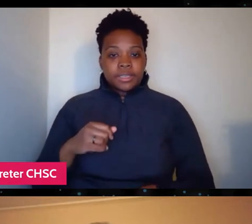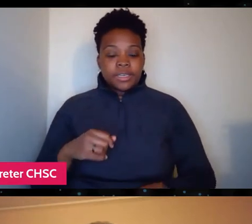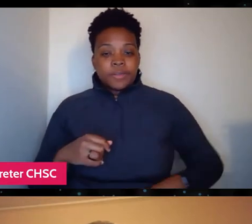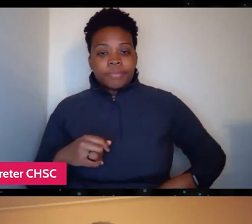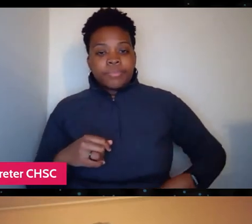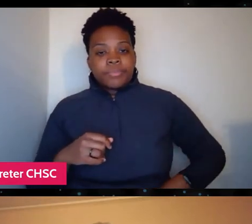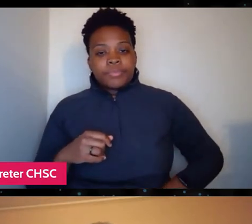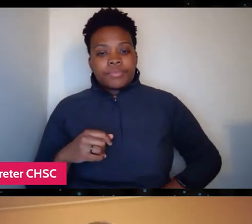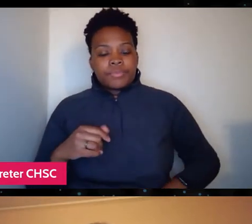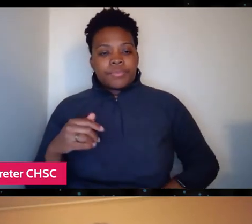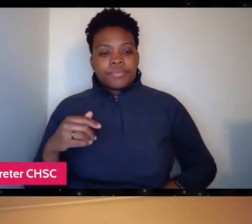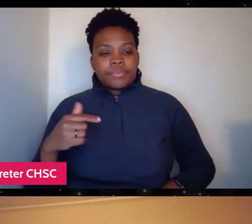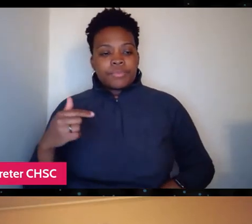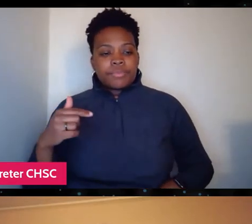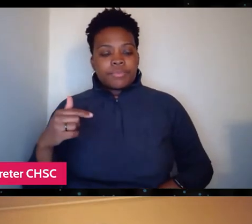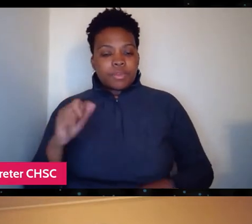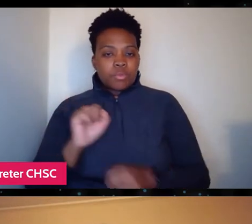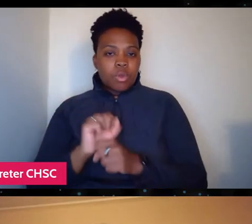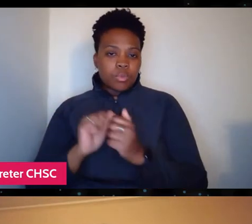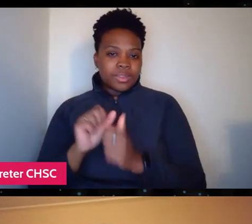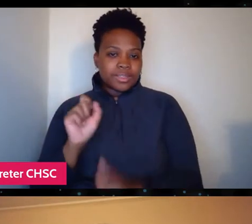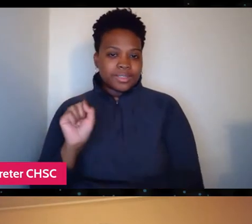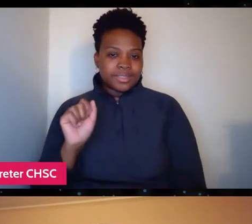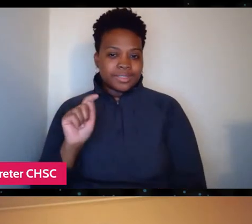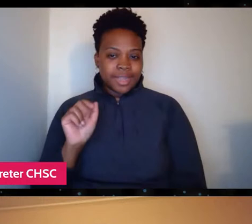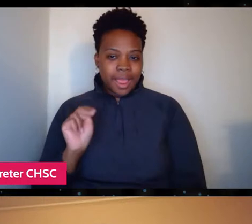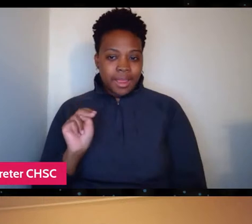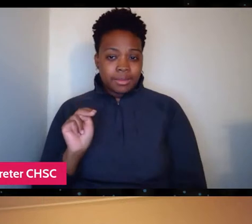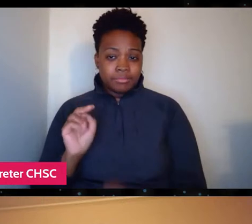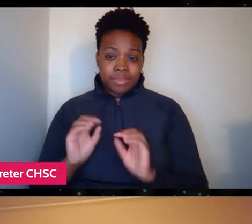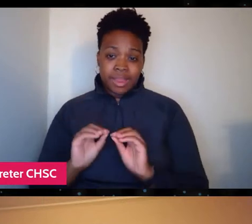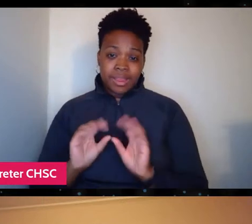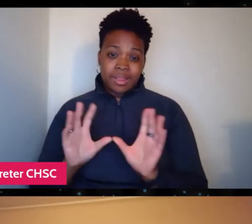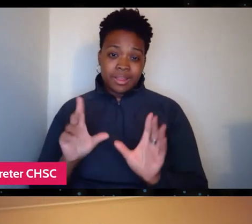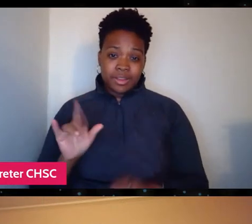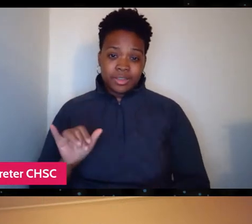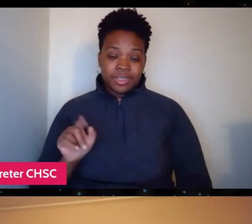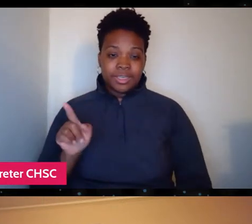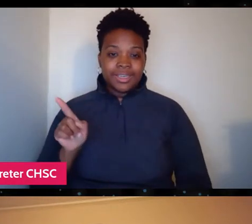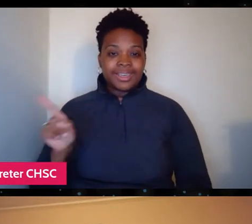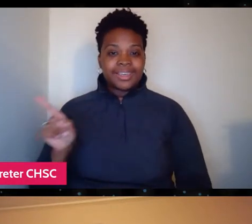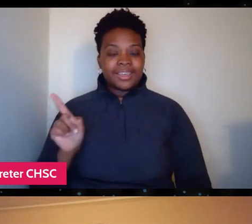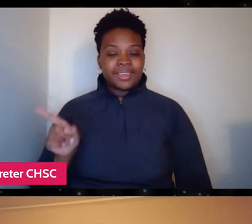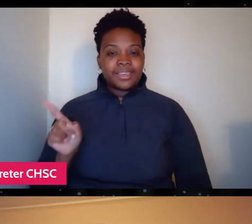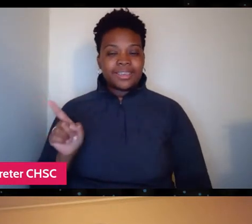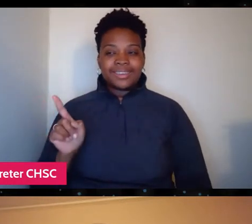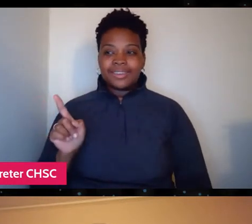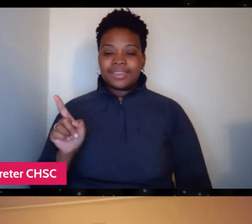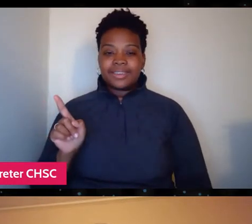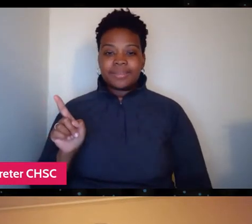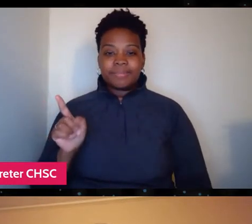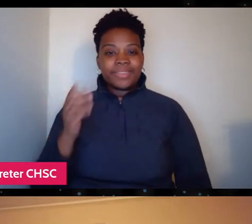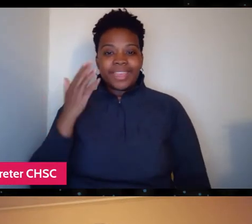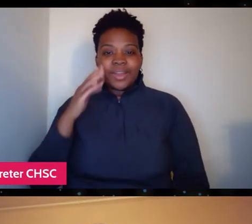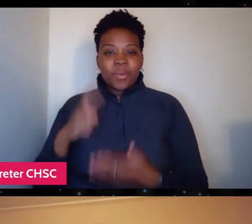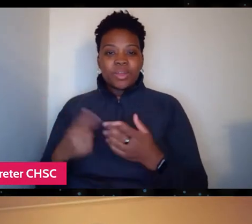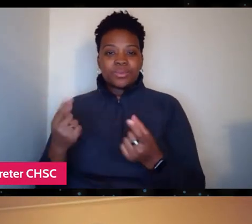"So, how did it work with Stan?" You know, clearly he was, he didn't know what he was doing in terms of publicity.